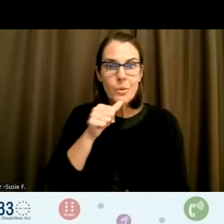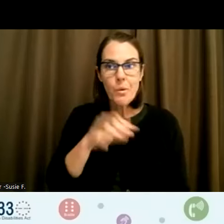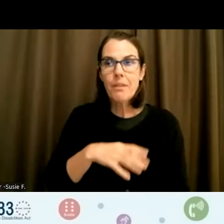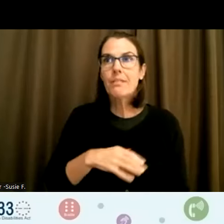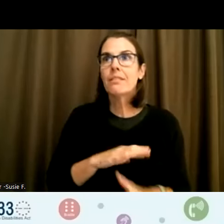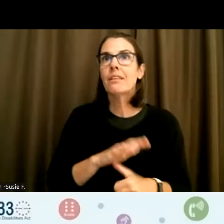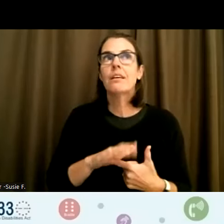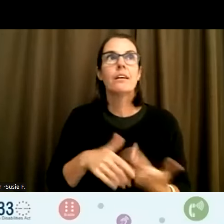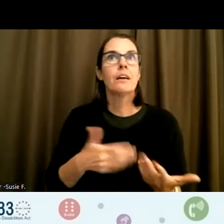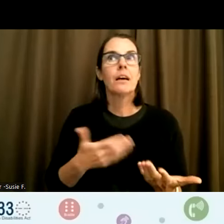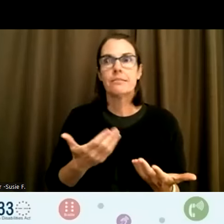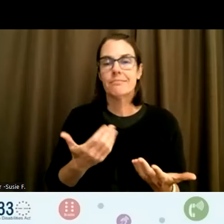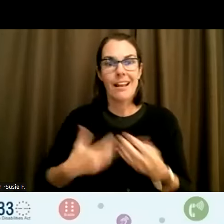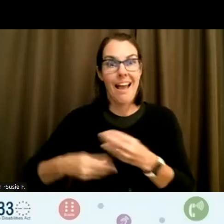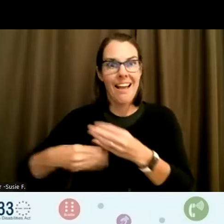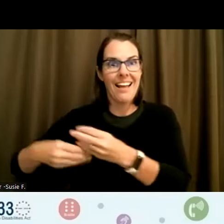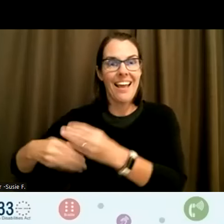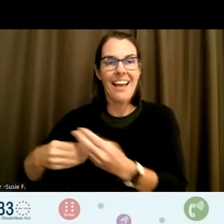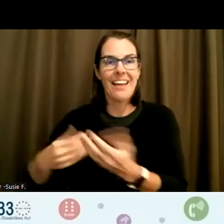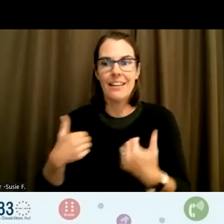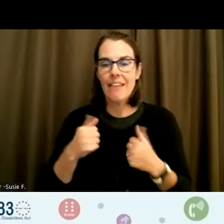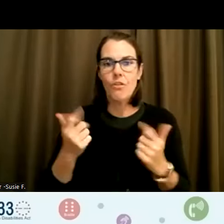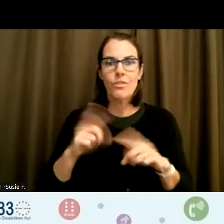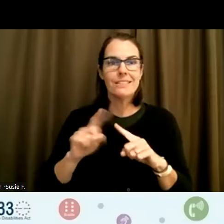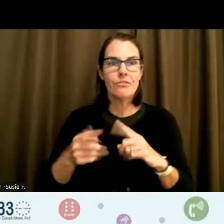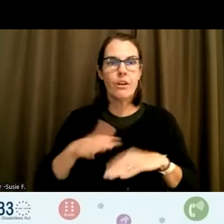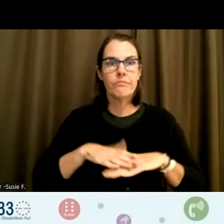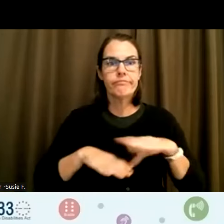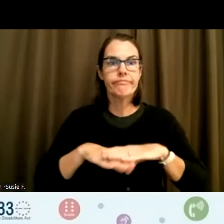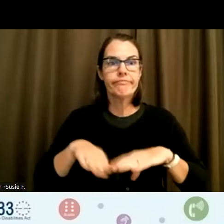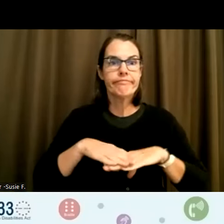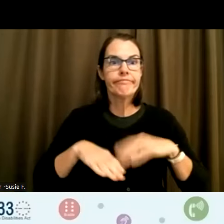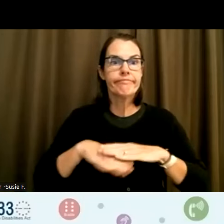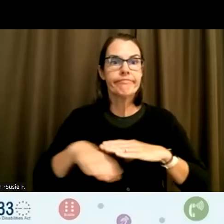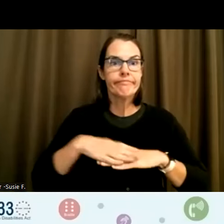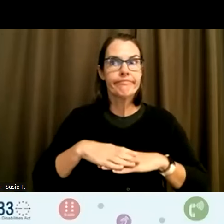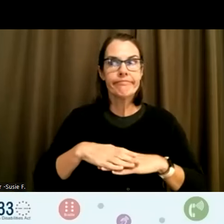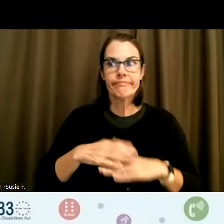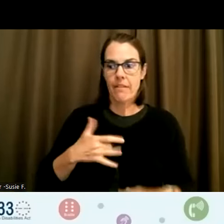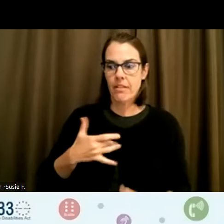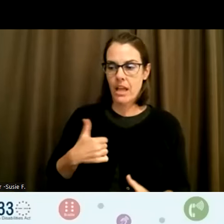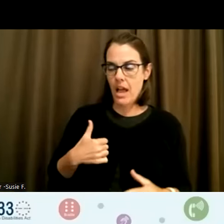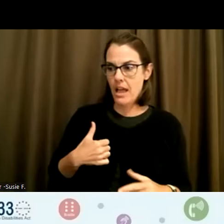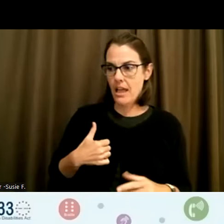All of these. Layers of myself that feel like I have one foot in a world where I